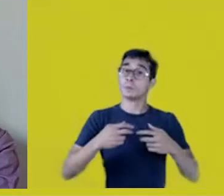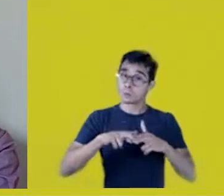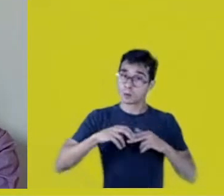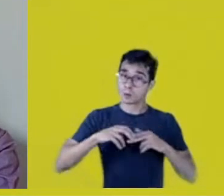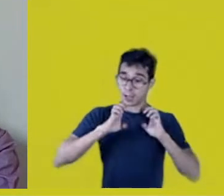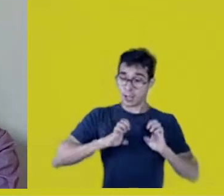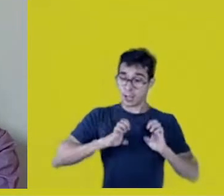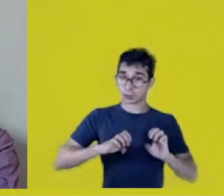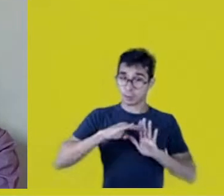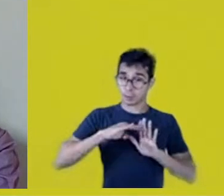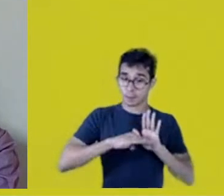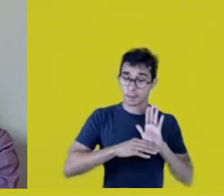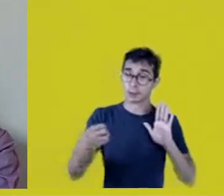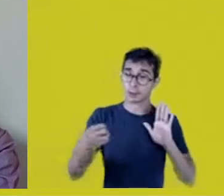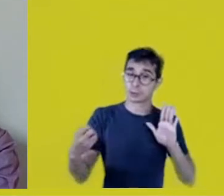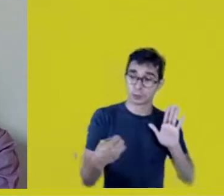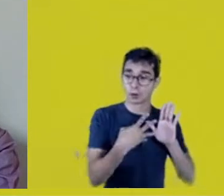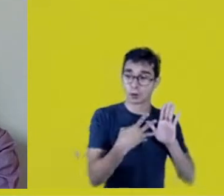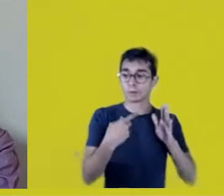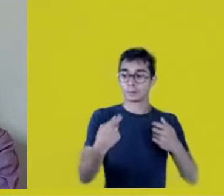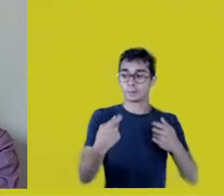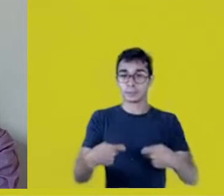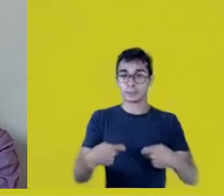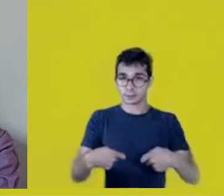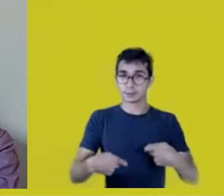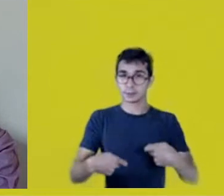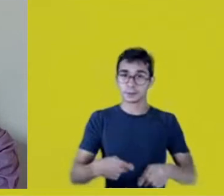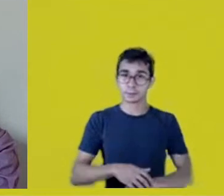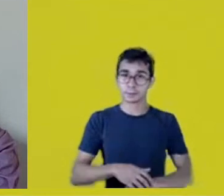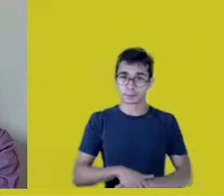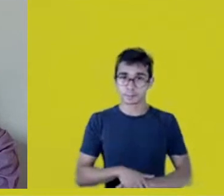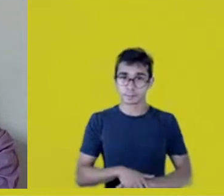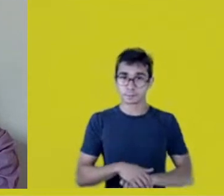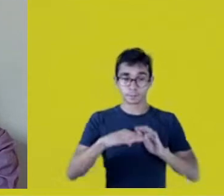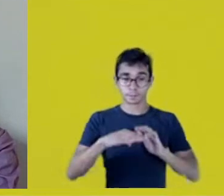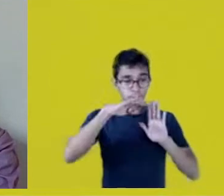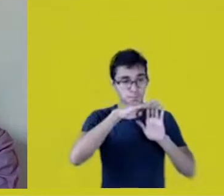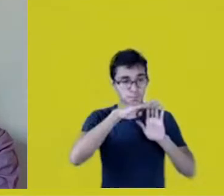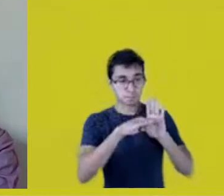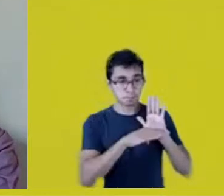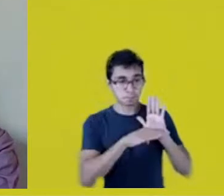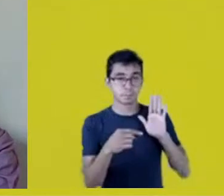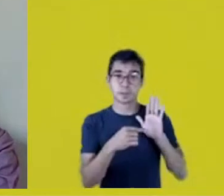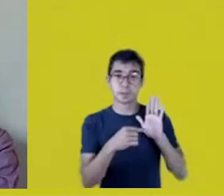And that new ethics should come from all sides.